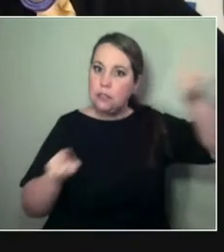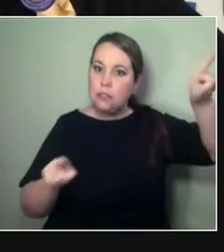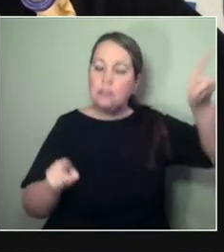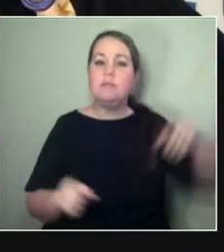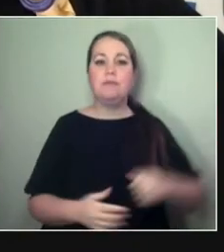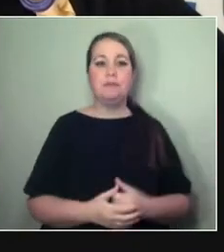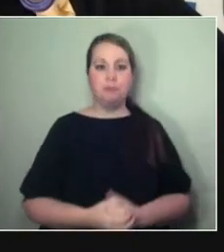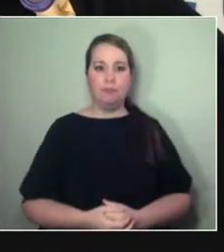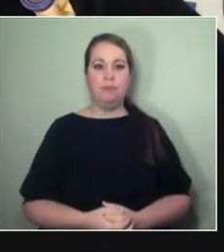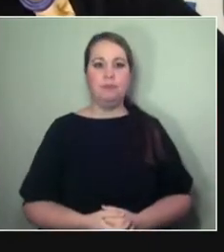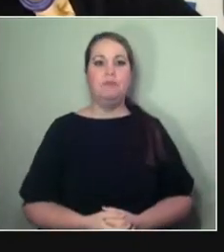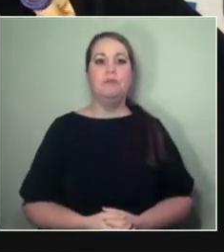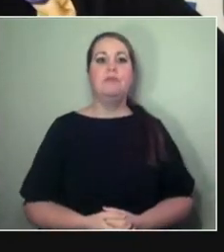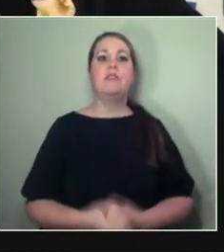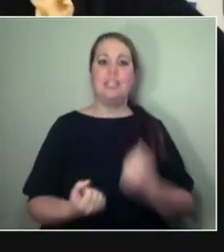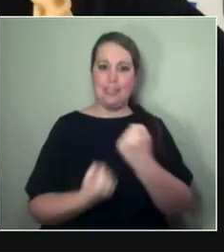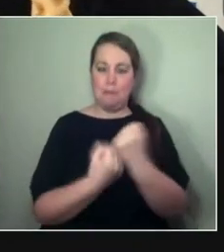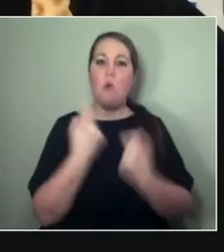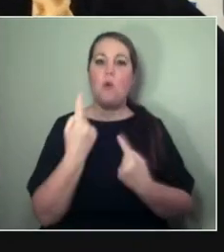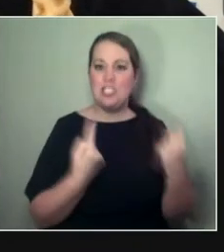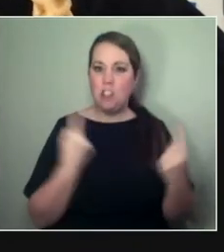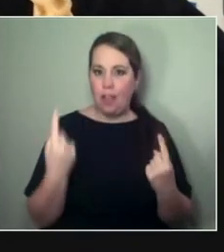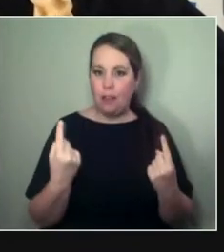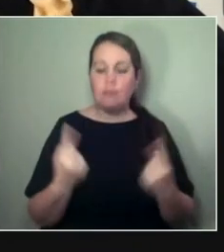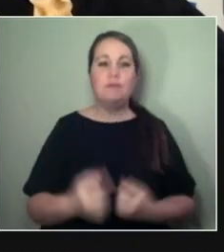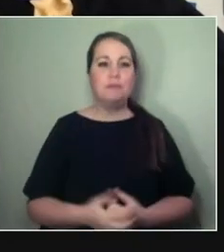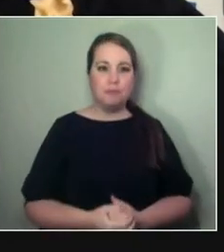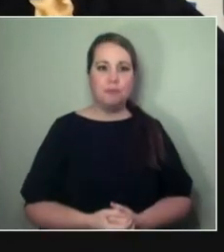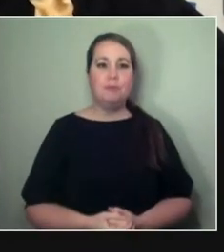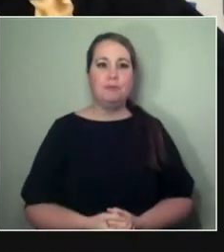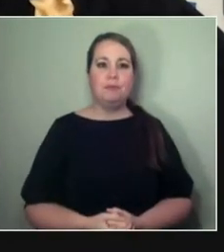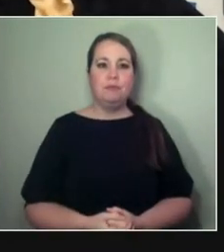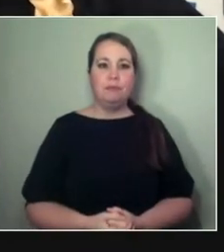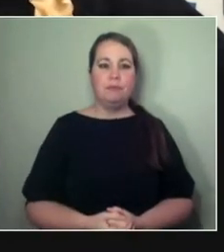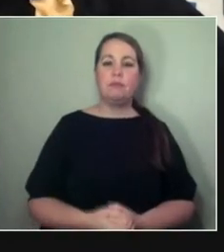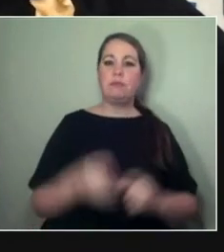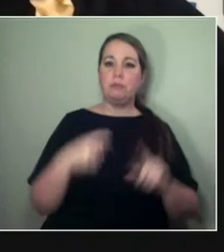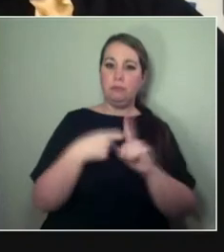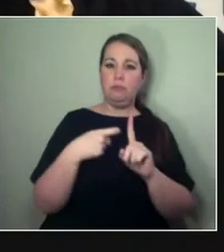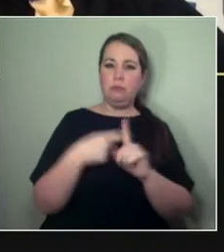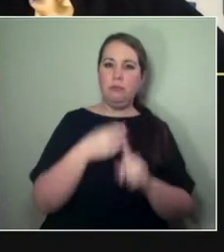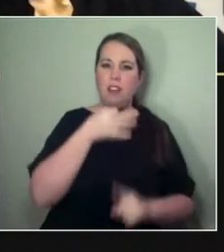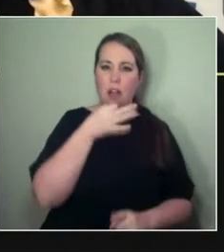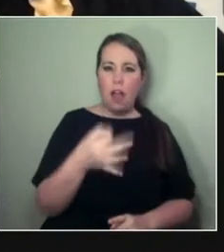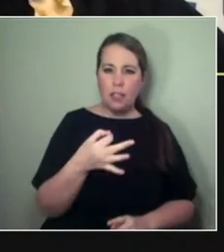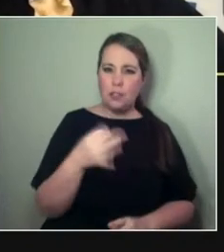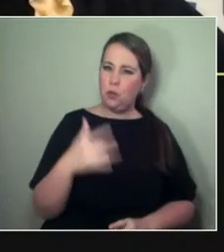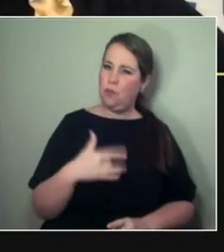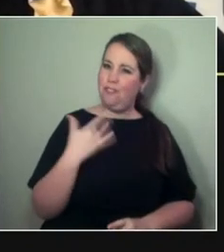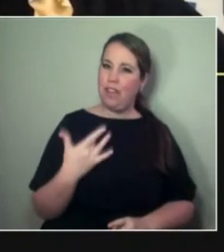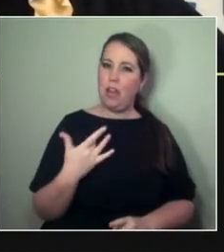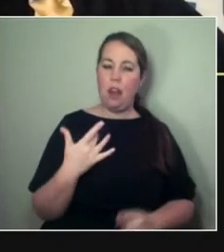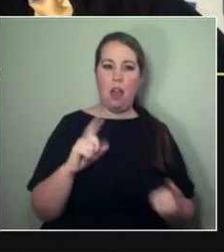where you're bridging in the other way? Yeah, yeah. I think so, yeah.